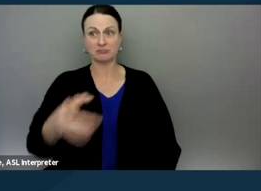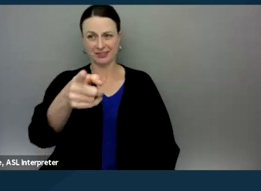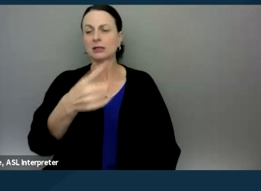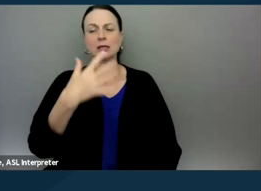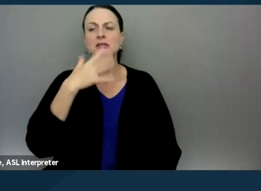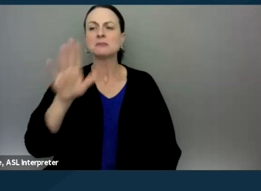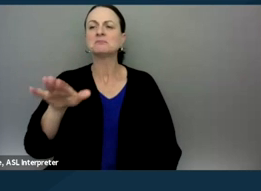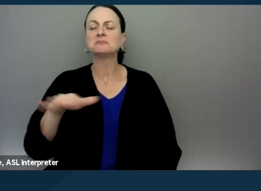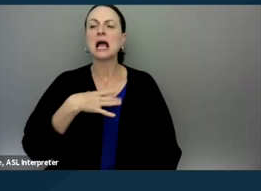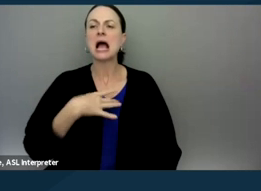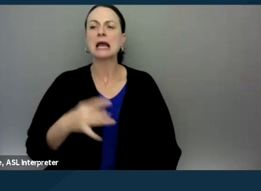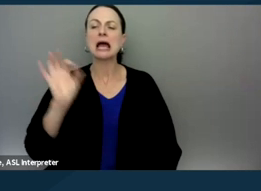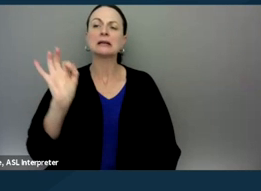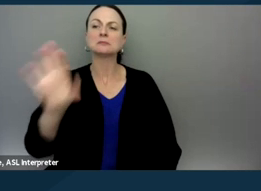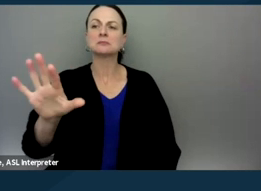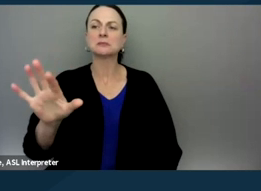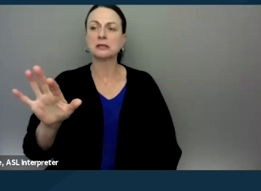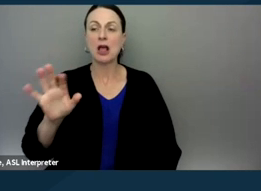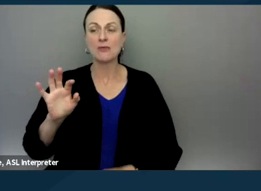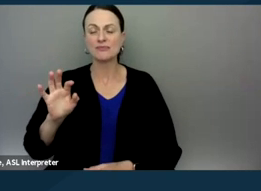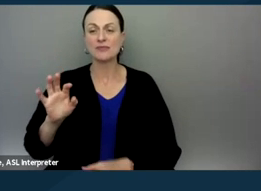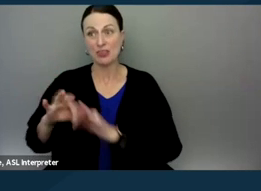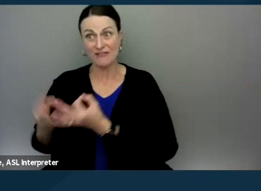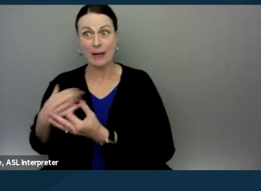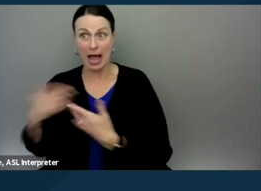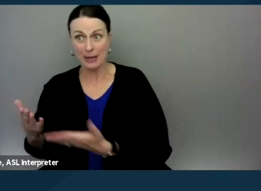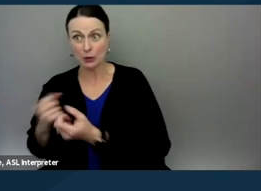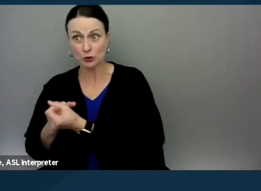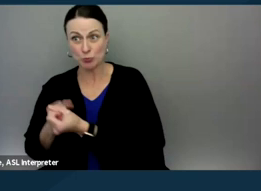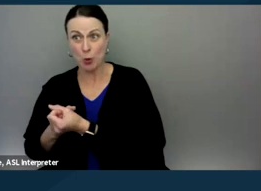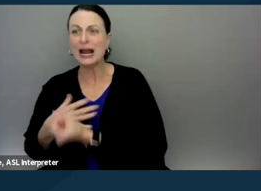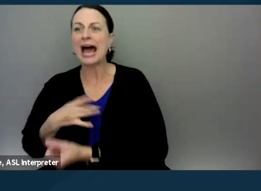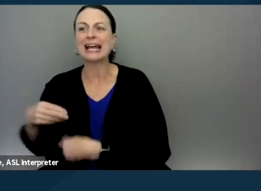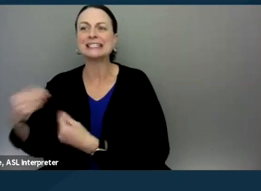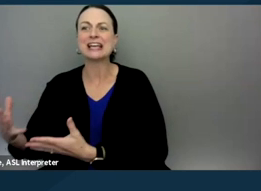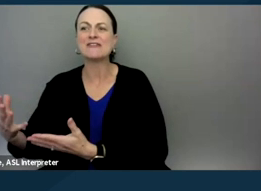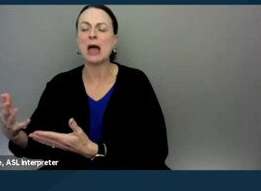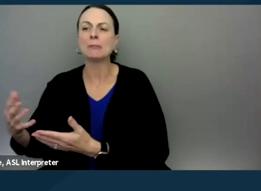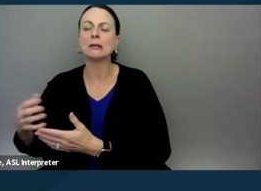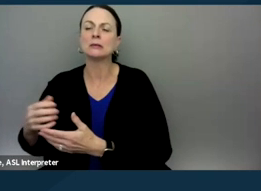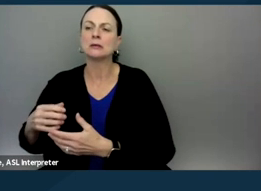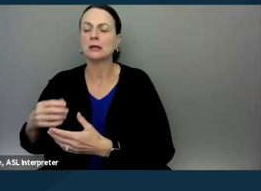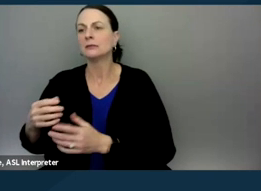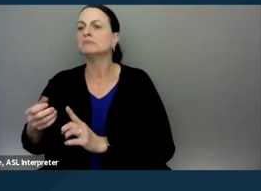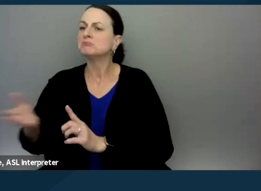"I'd like to give my, the family I'm here to support some space to explain in more detail what they mean."